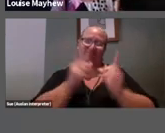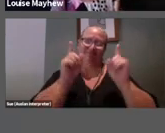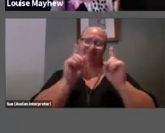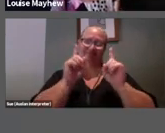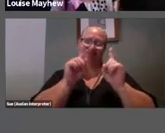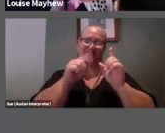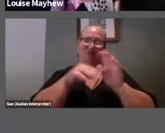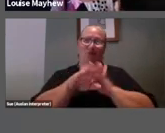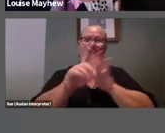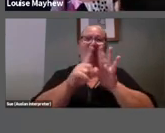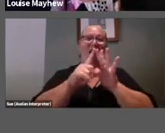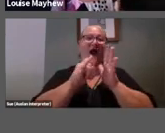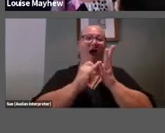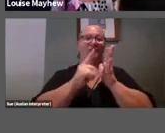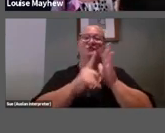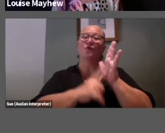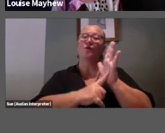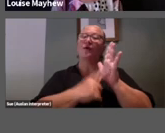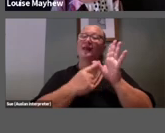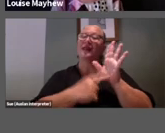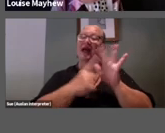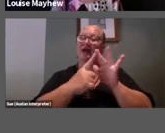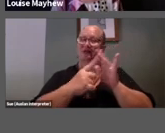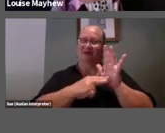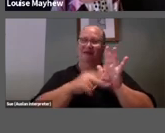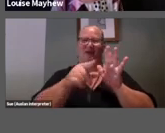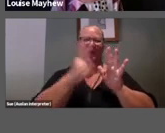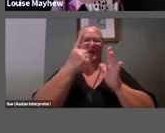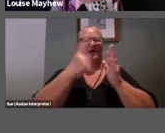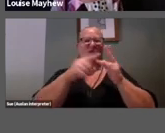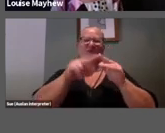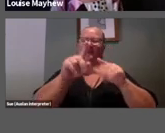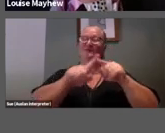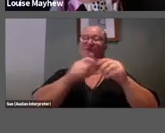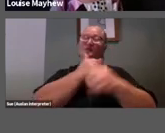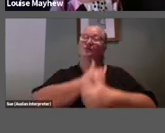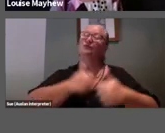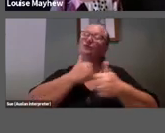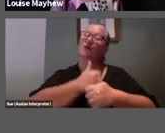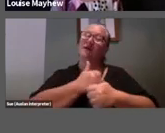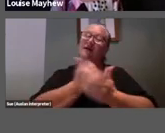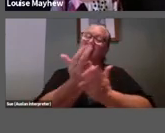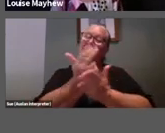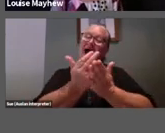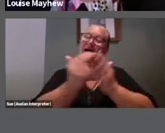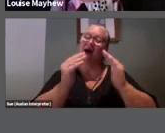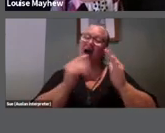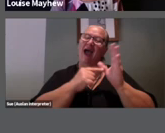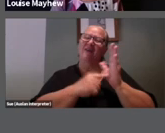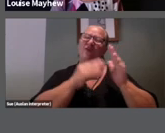With one of the most enjoyable art at home projects that has been made.